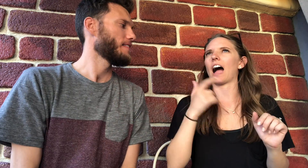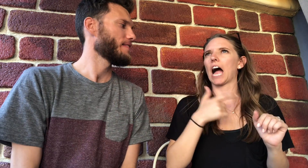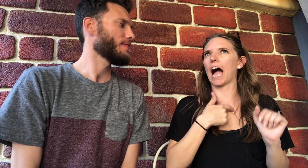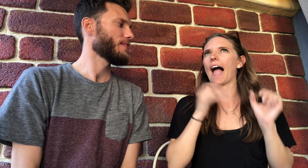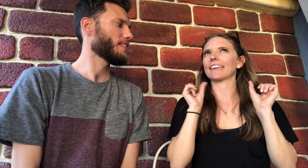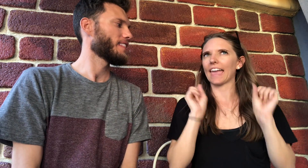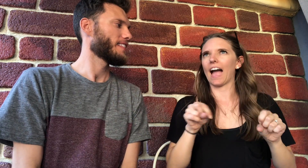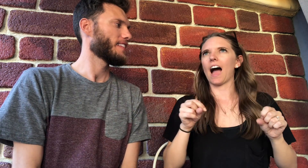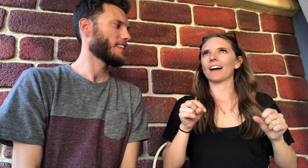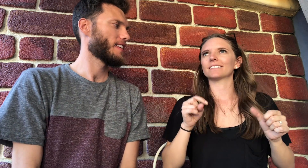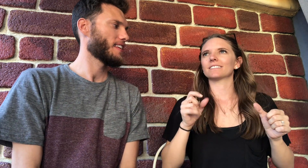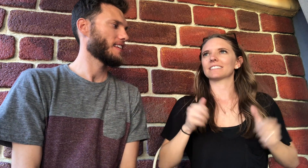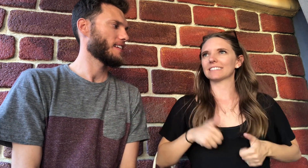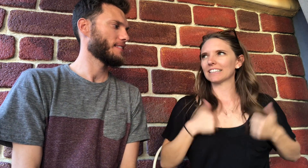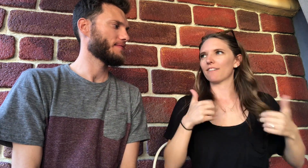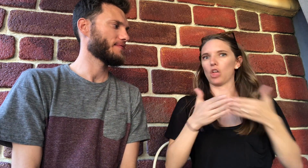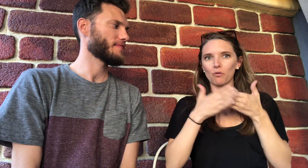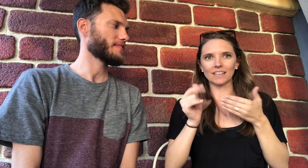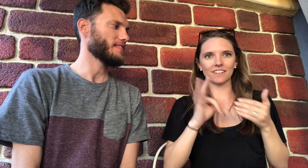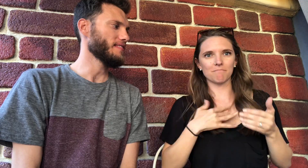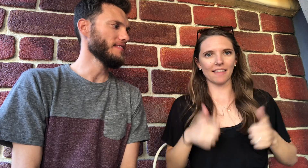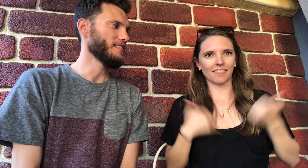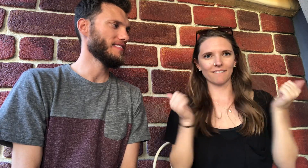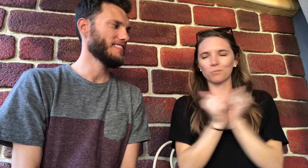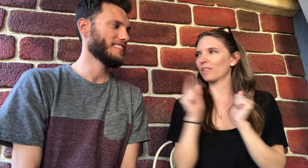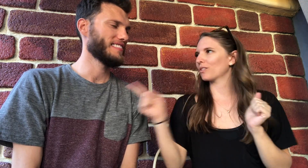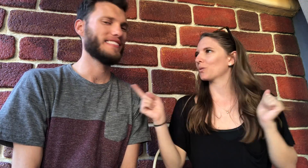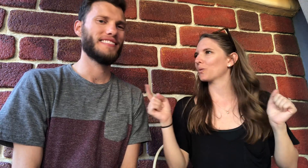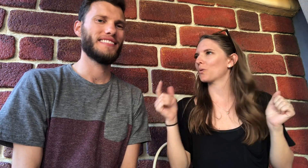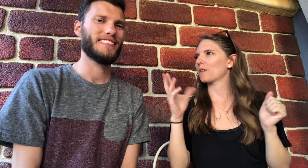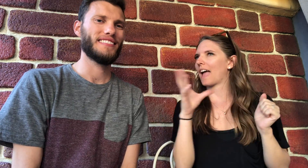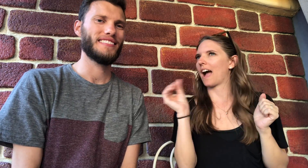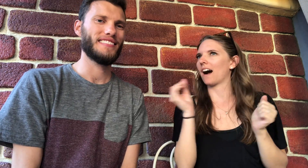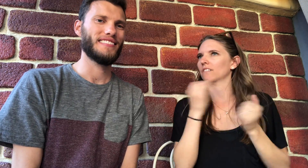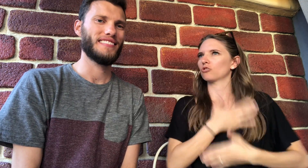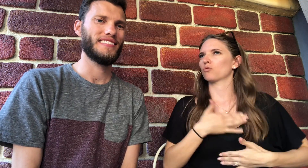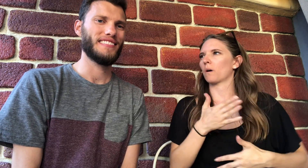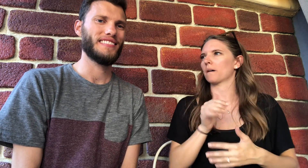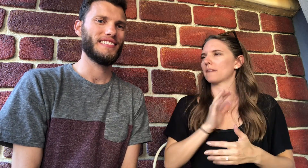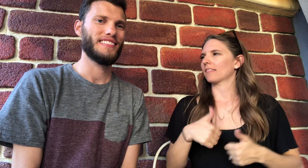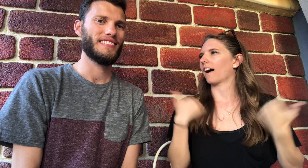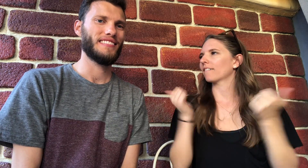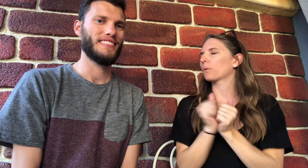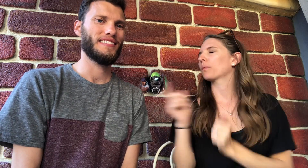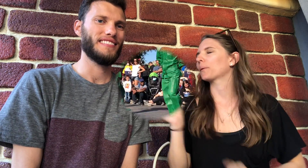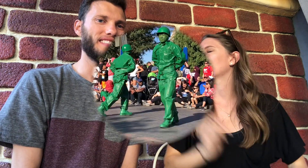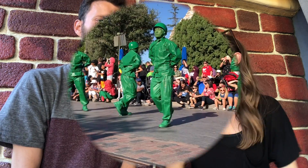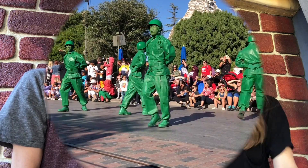I knew I could live the rest of my life with you and enjoy my life with you.